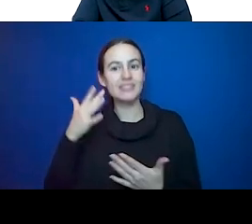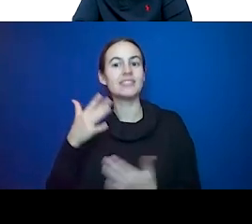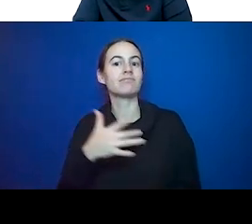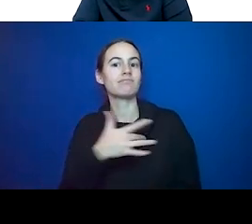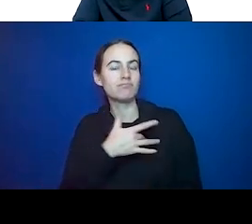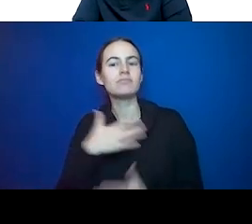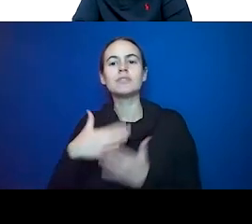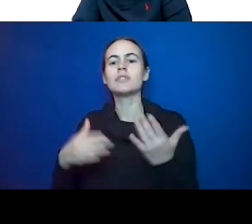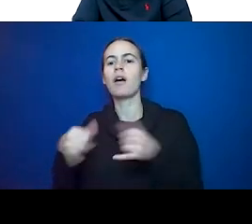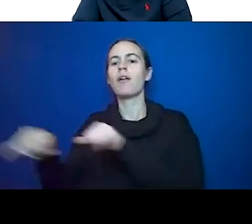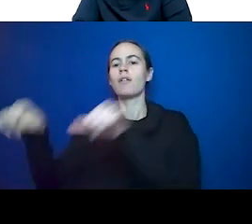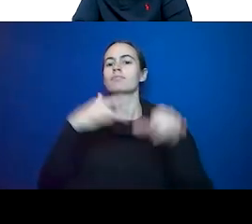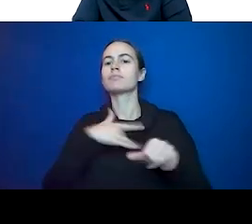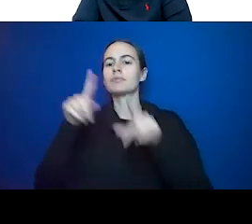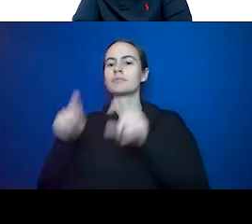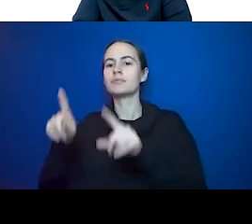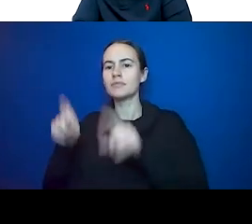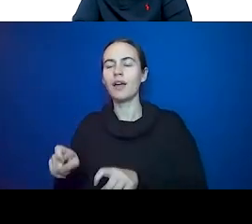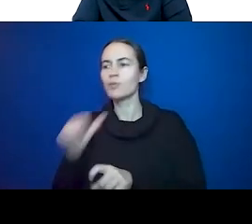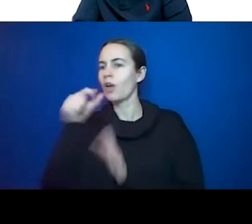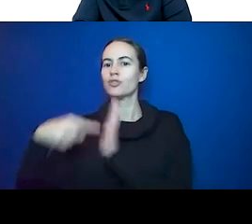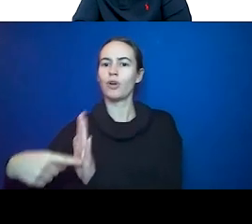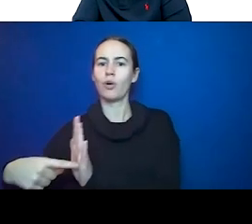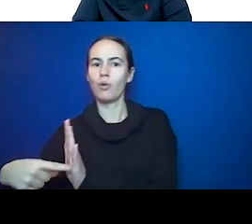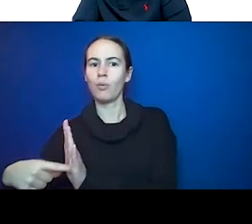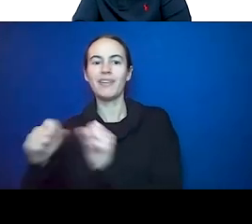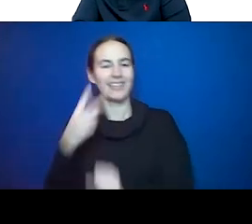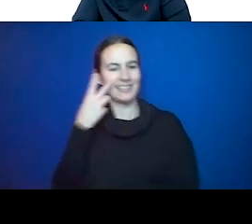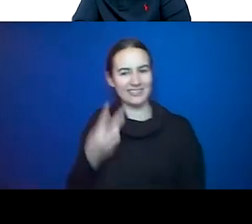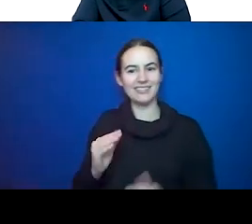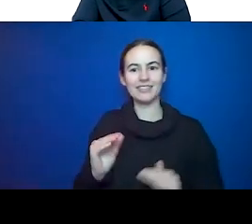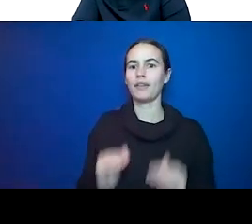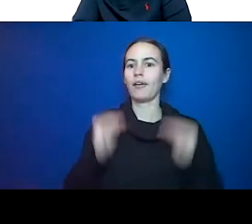elevated CRP. We see it also in